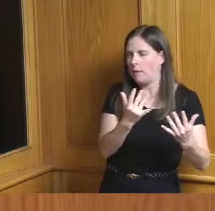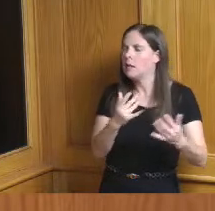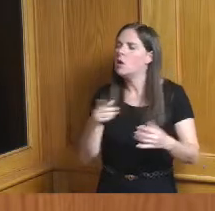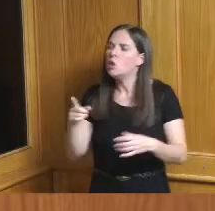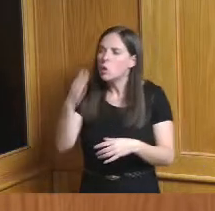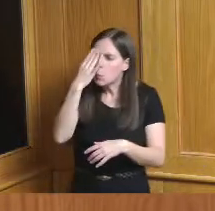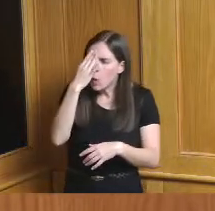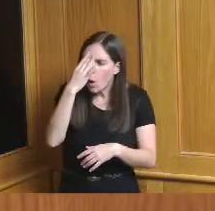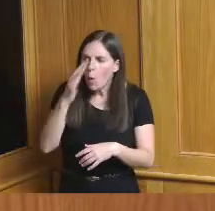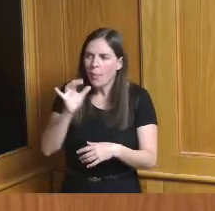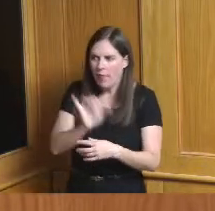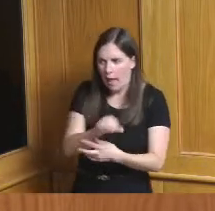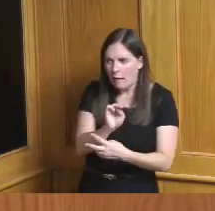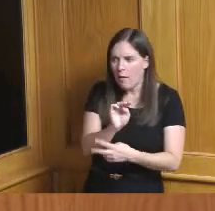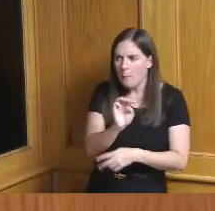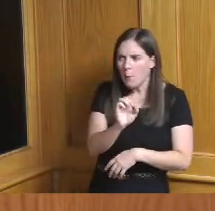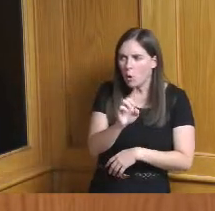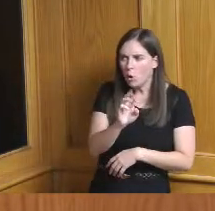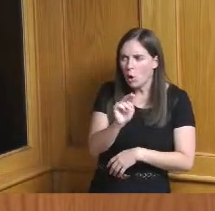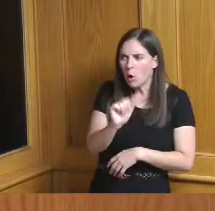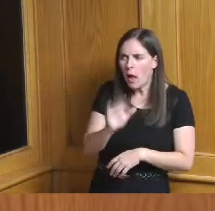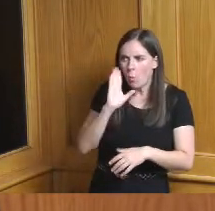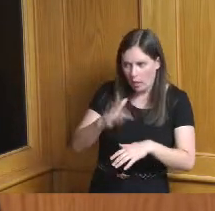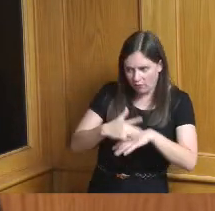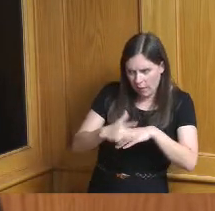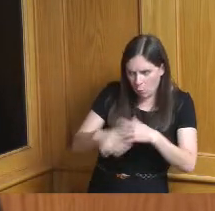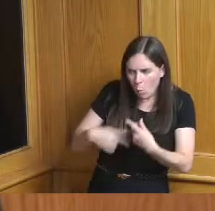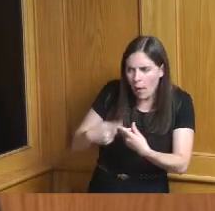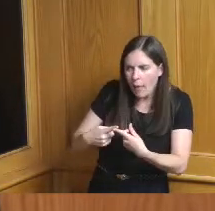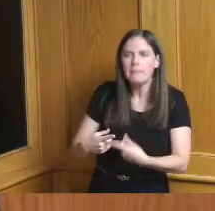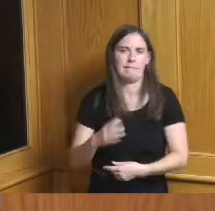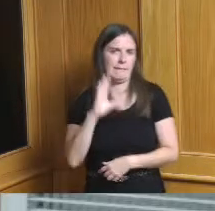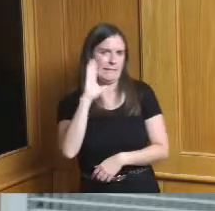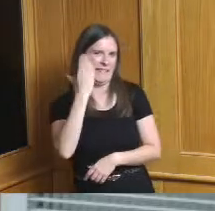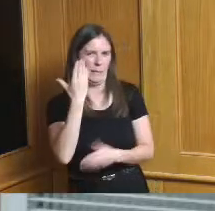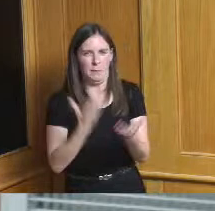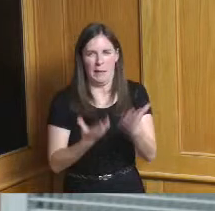available for Moderna in the media it looks like in the next few weeks we would anticipate that